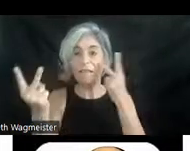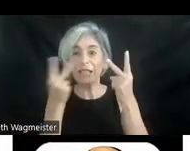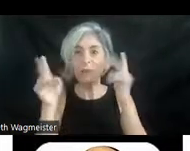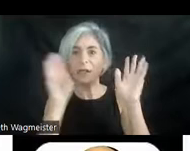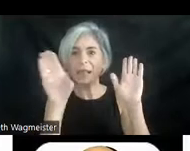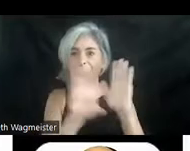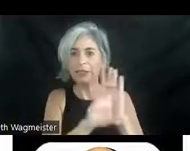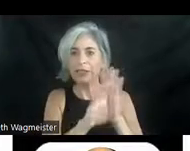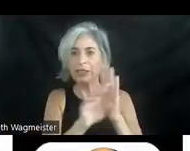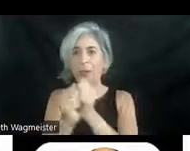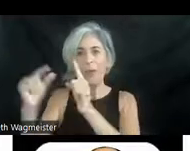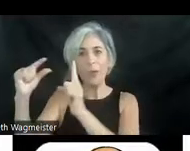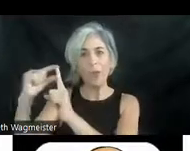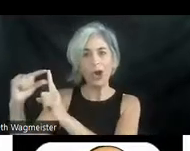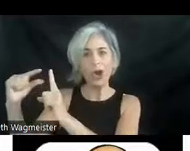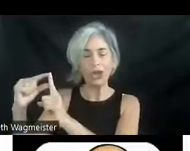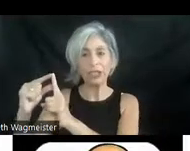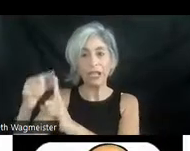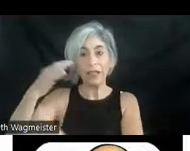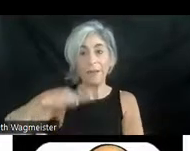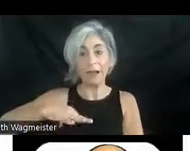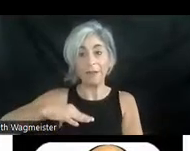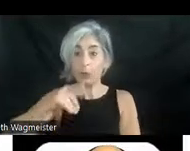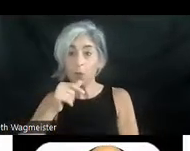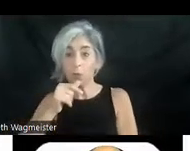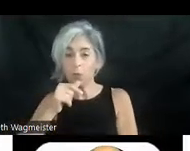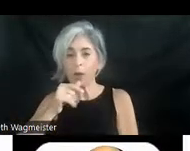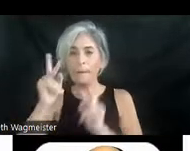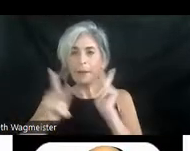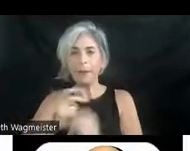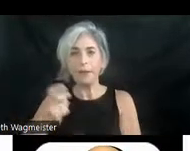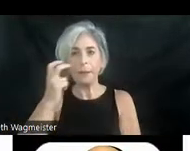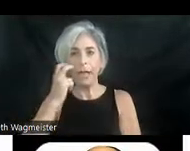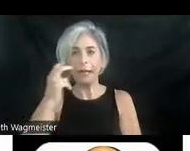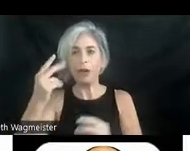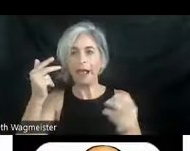words for the benefit primarily of people who are blind or have low vision.